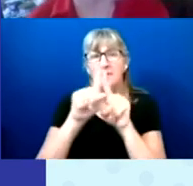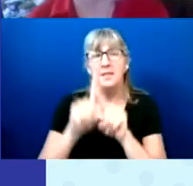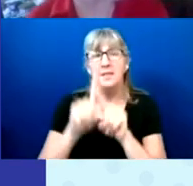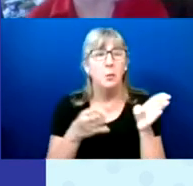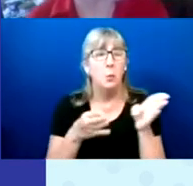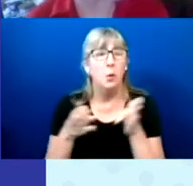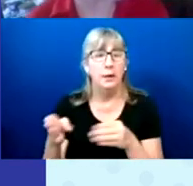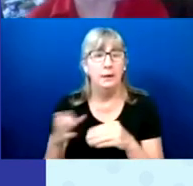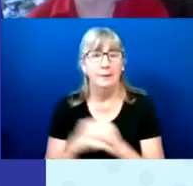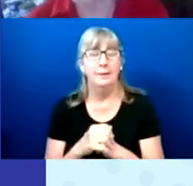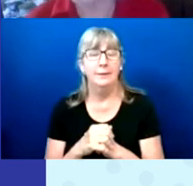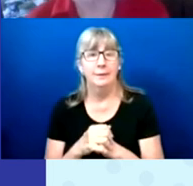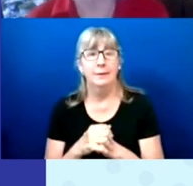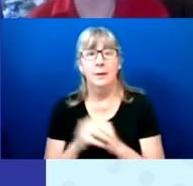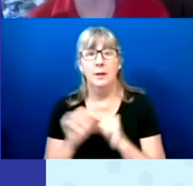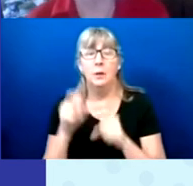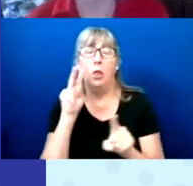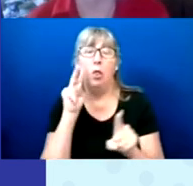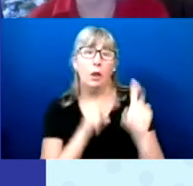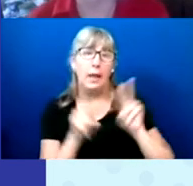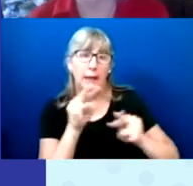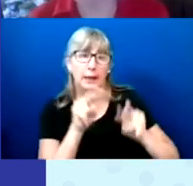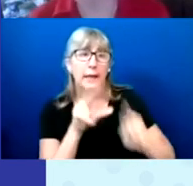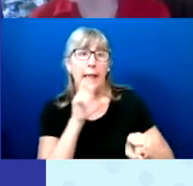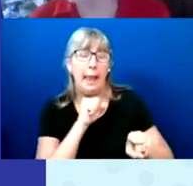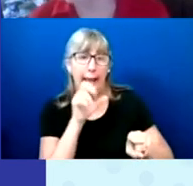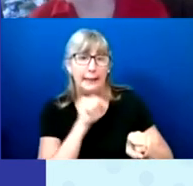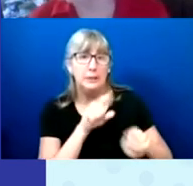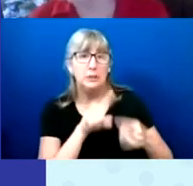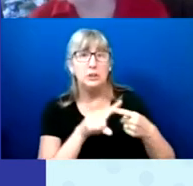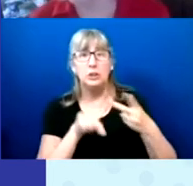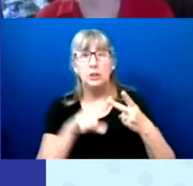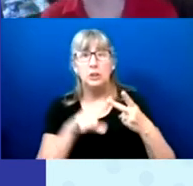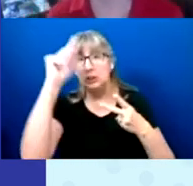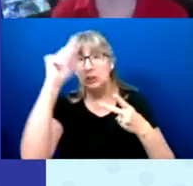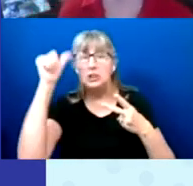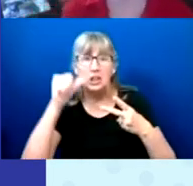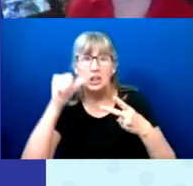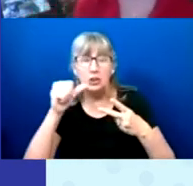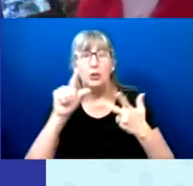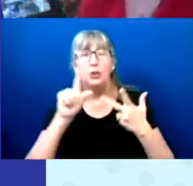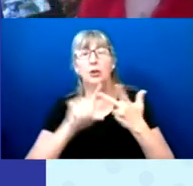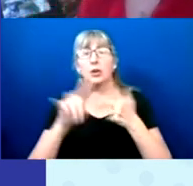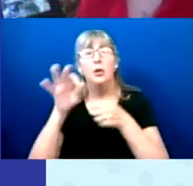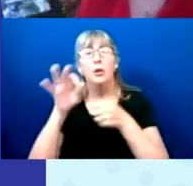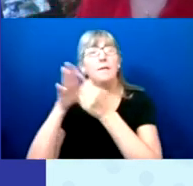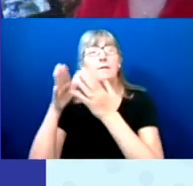We can look at age, we can look at their gender, we can look at the voter as to where they